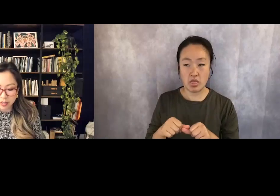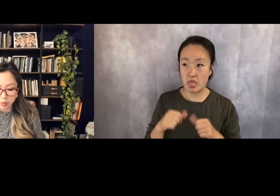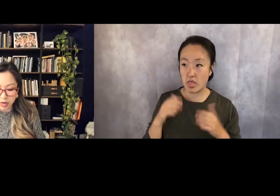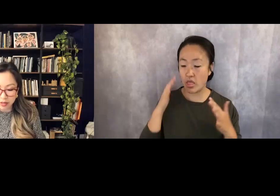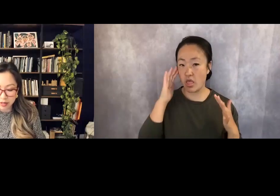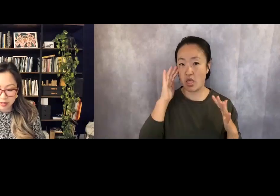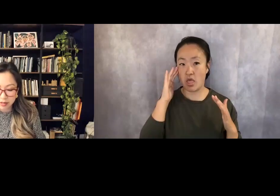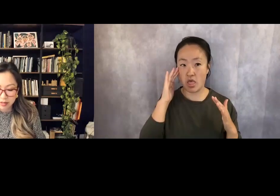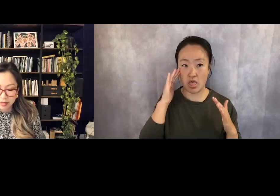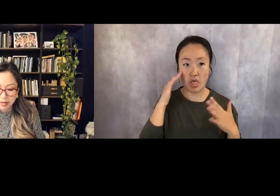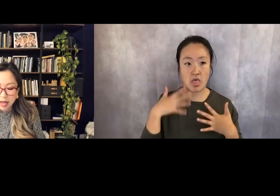breath.